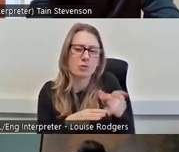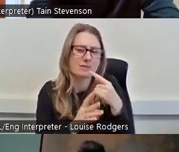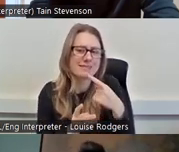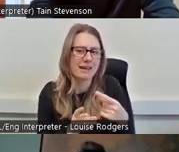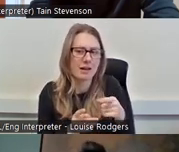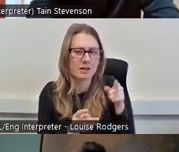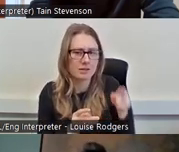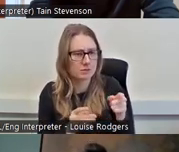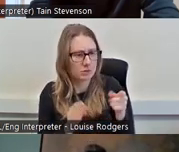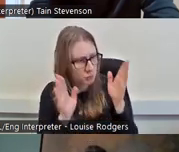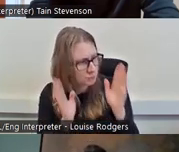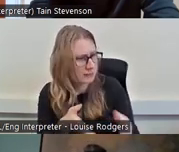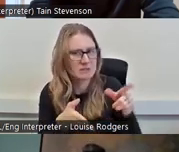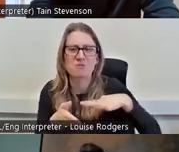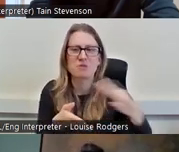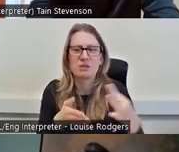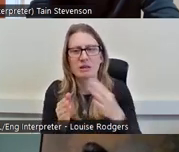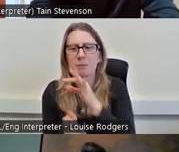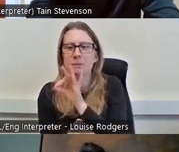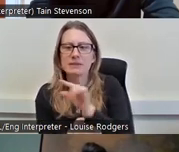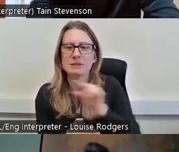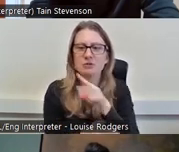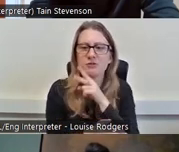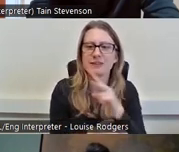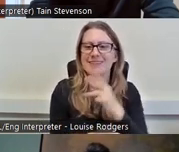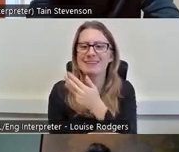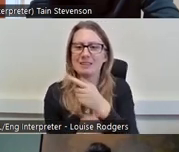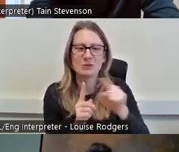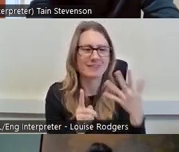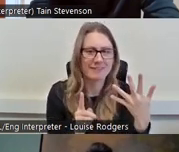Monday to Friday in 9 to 5, that might be when people need to prioritise paid work for example,